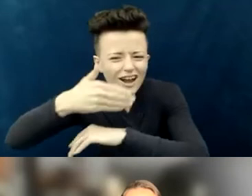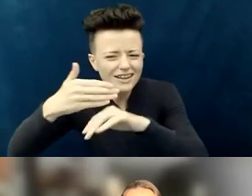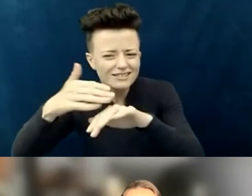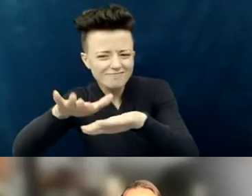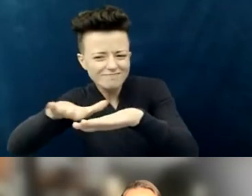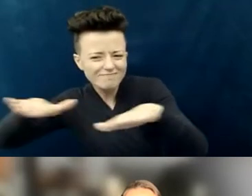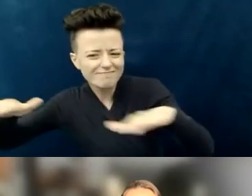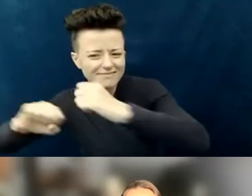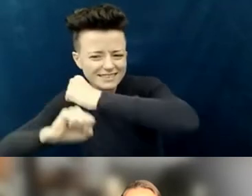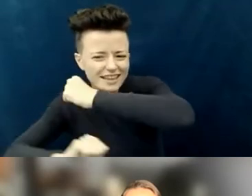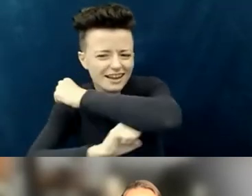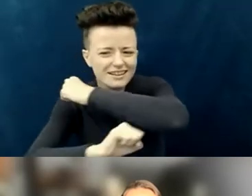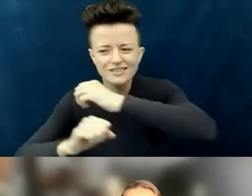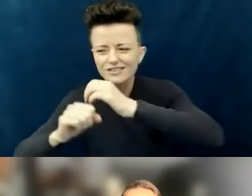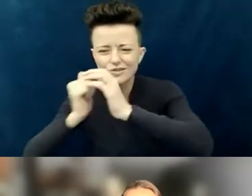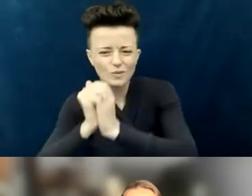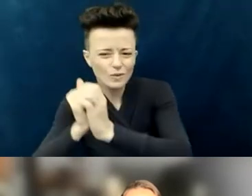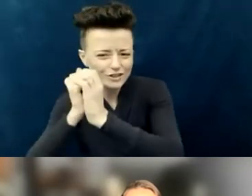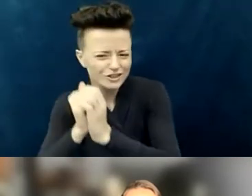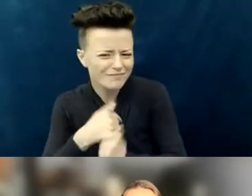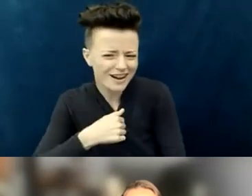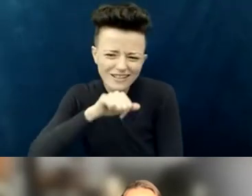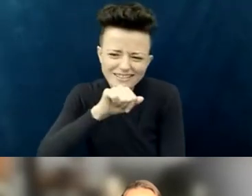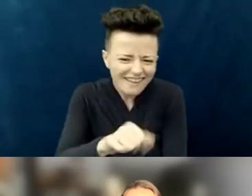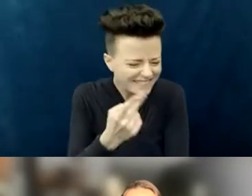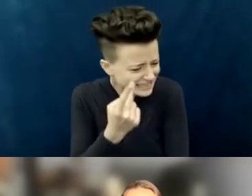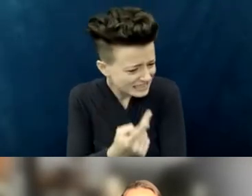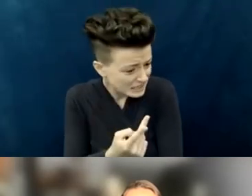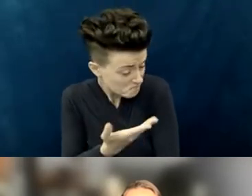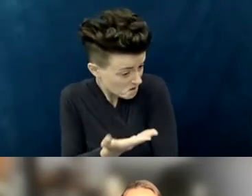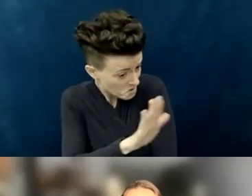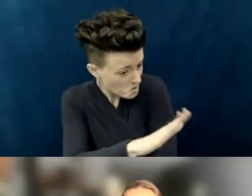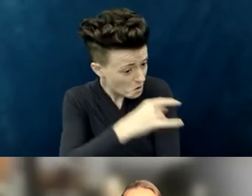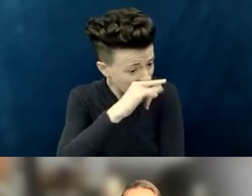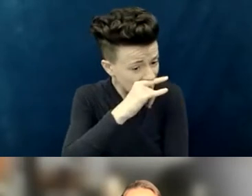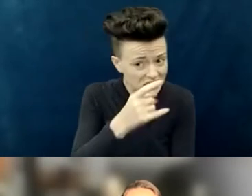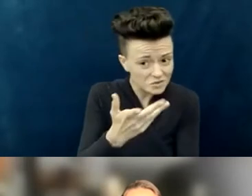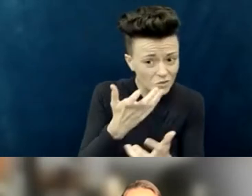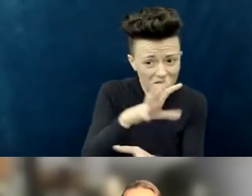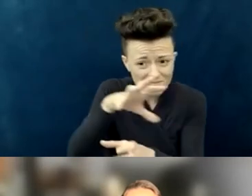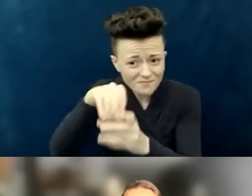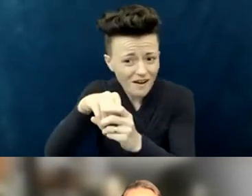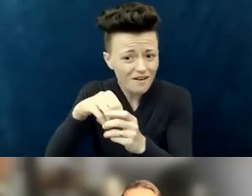"whether it's through part of a prayer, "a whole prayer, helping with some announcements,